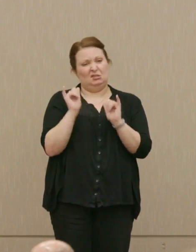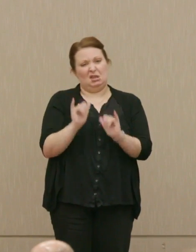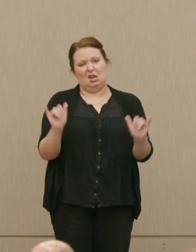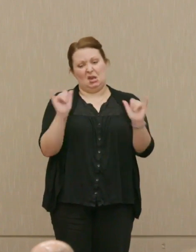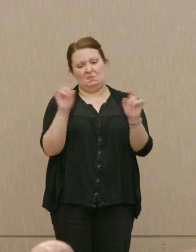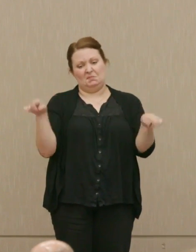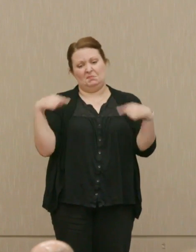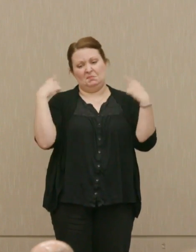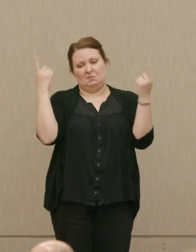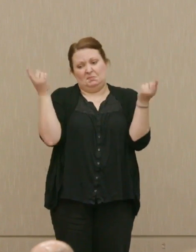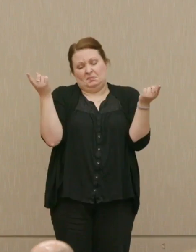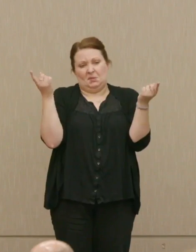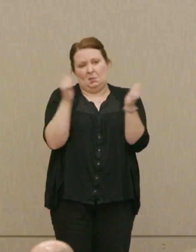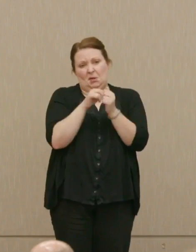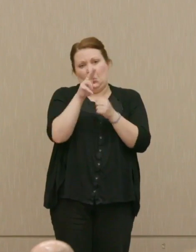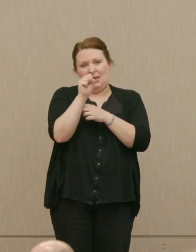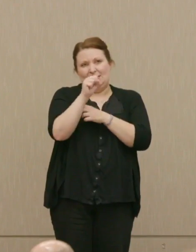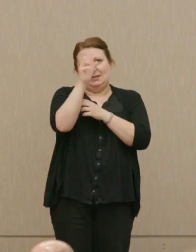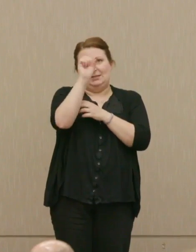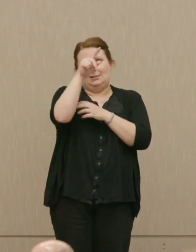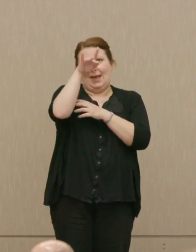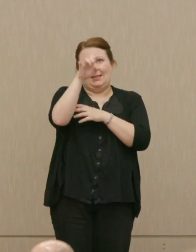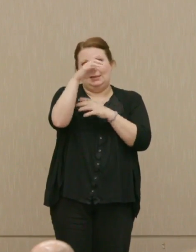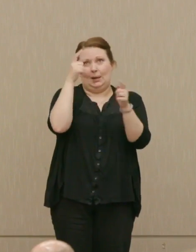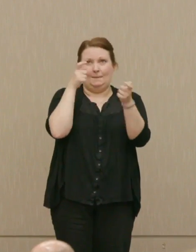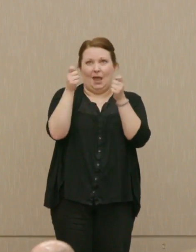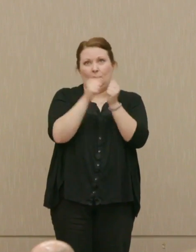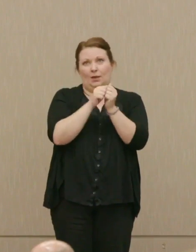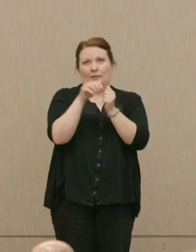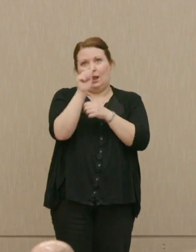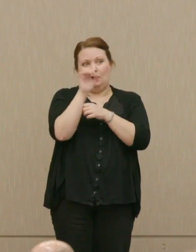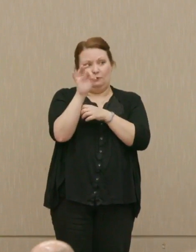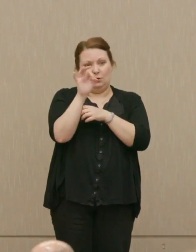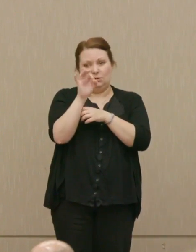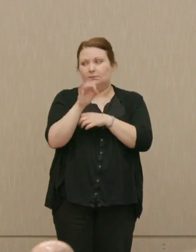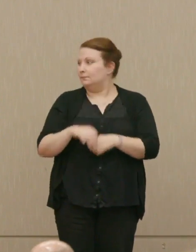We already have a space command in the air force. Okay.